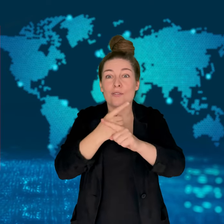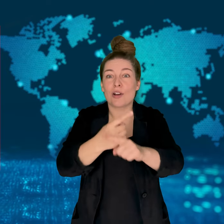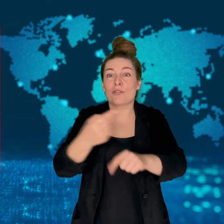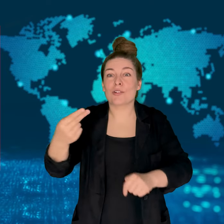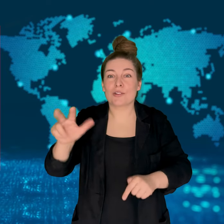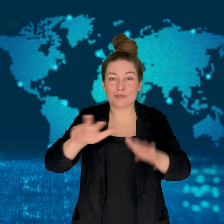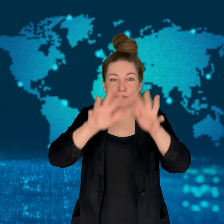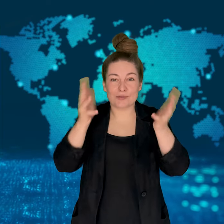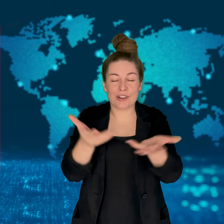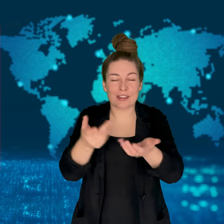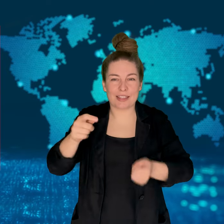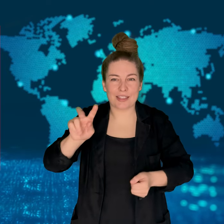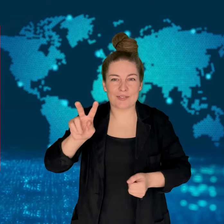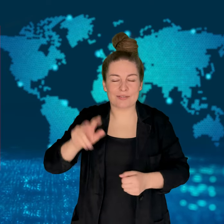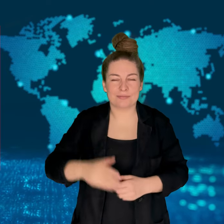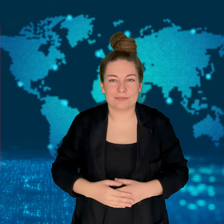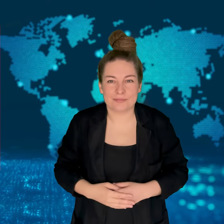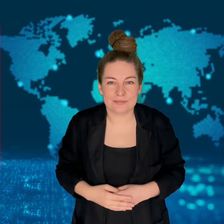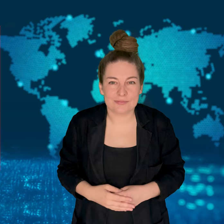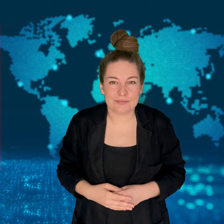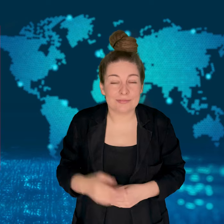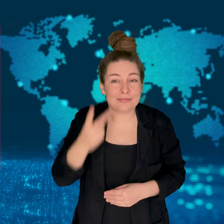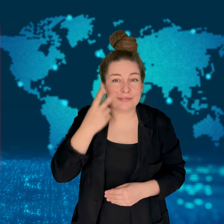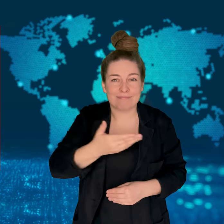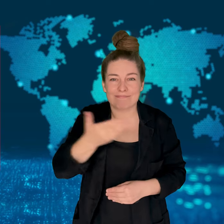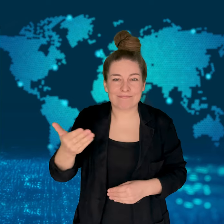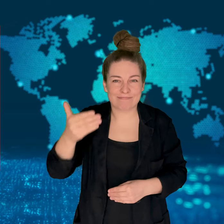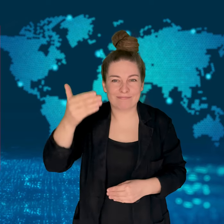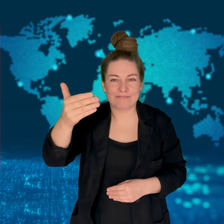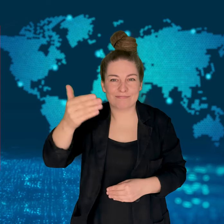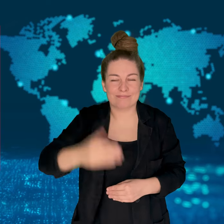get new video updates! See you next time!